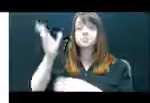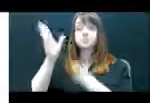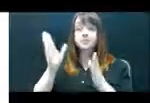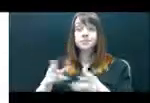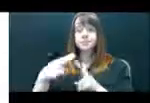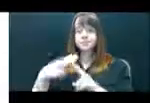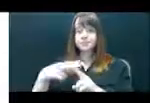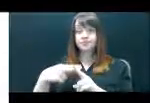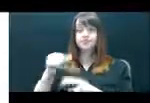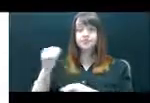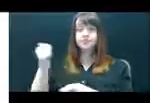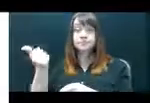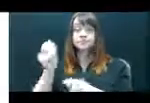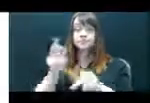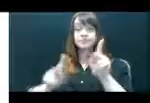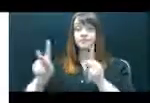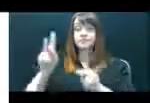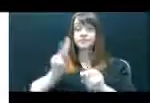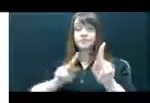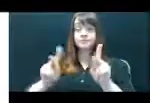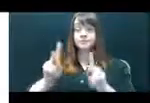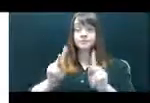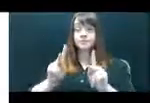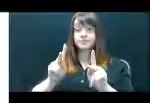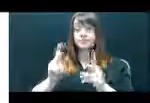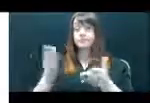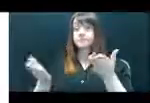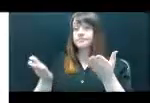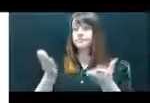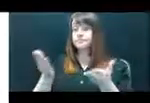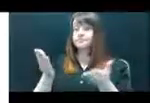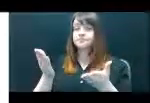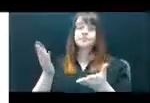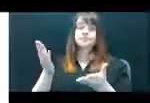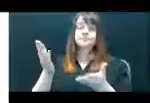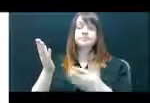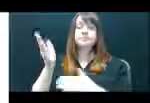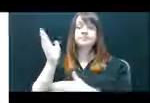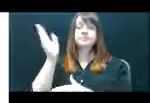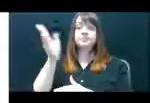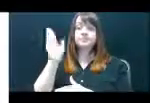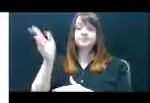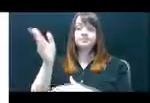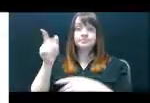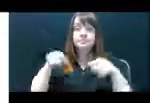write the names of any individuals who will be presenting with you.